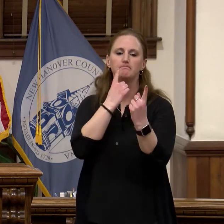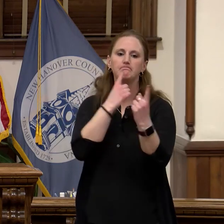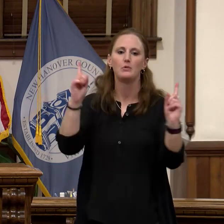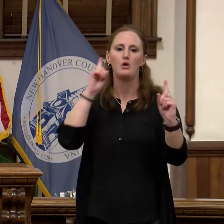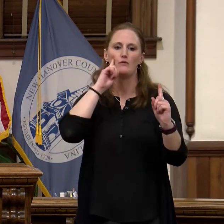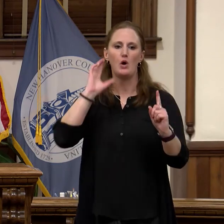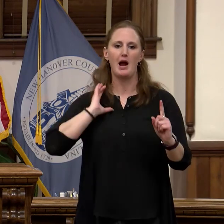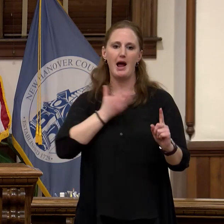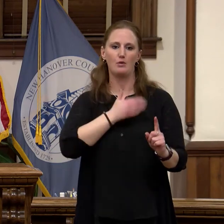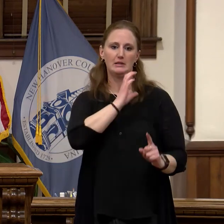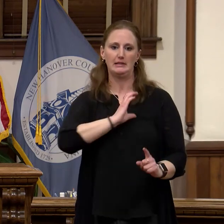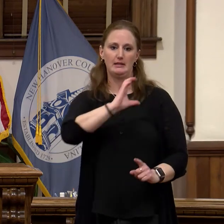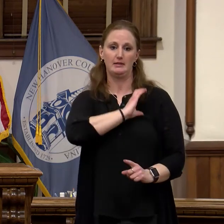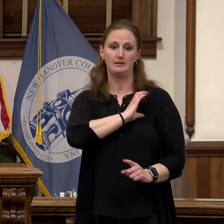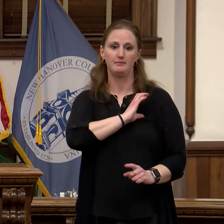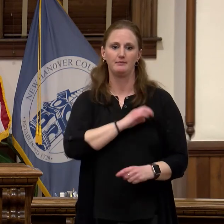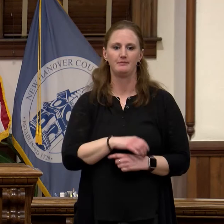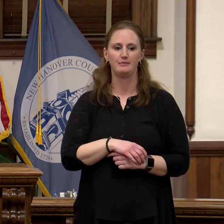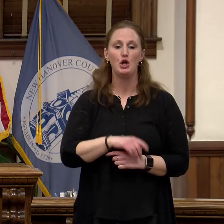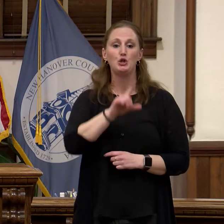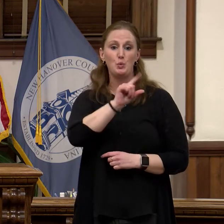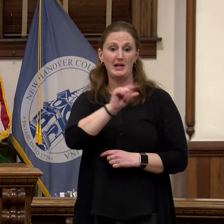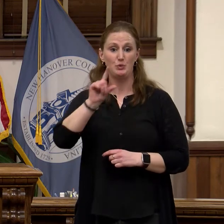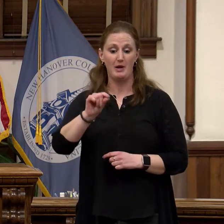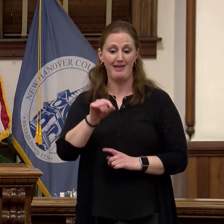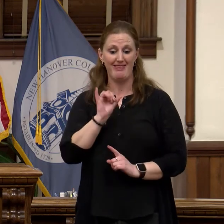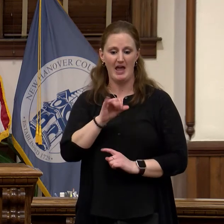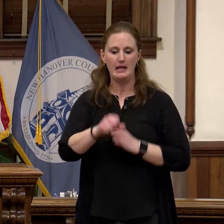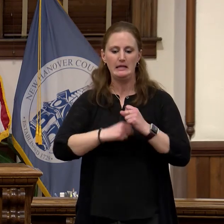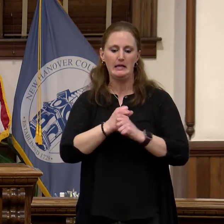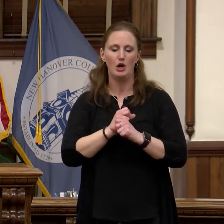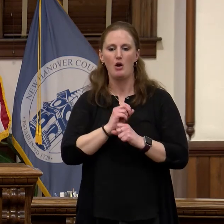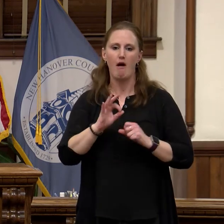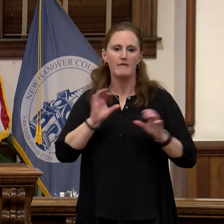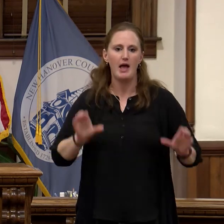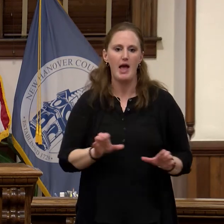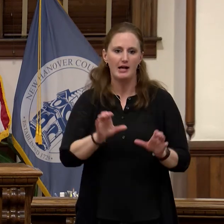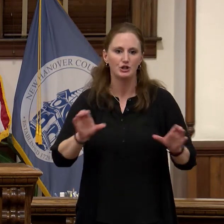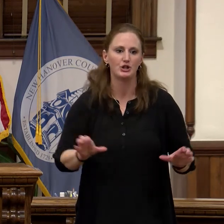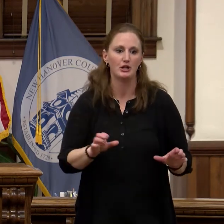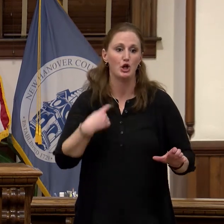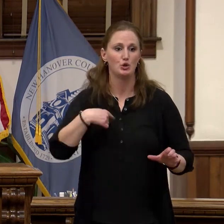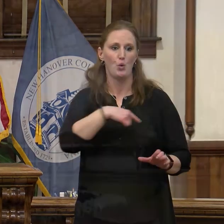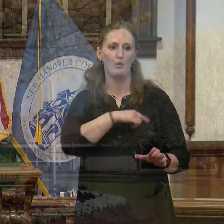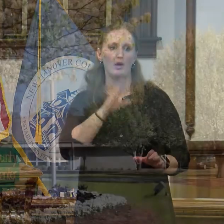2020 is a year of action so we also plan to develop a five-year master aging plan